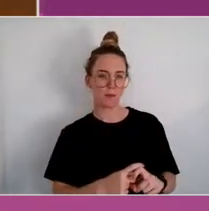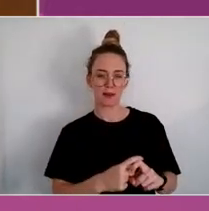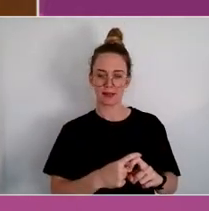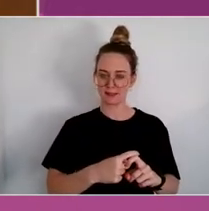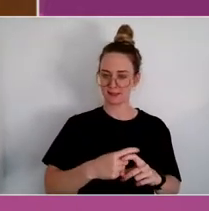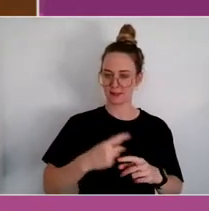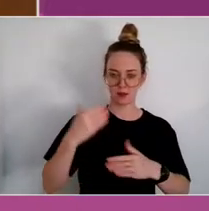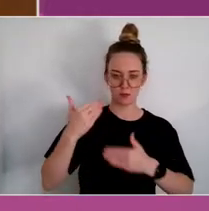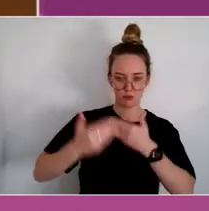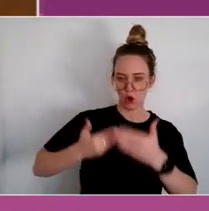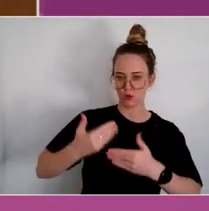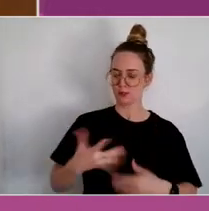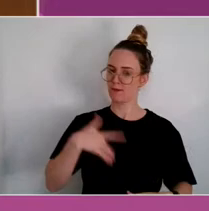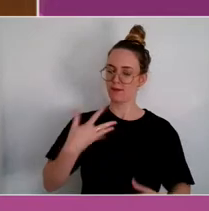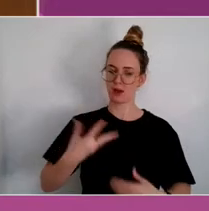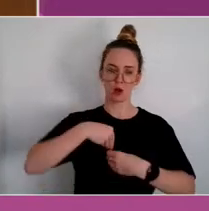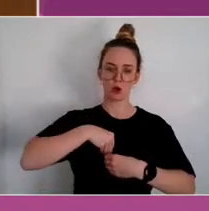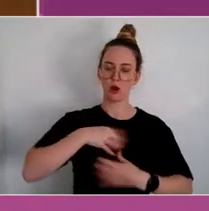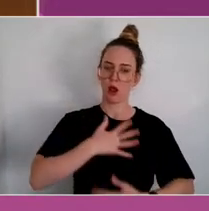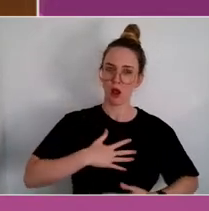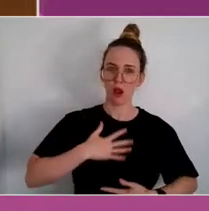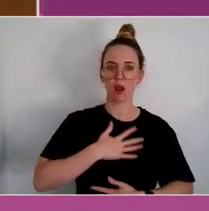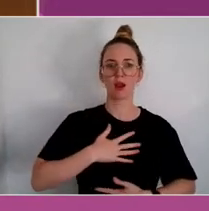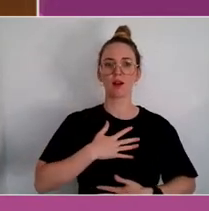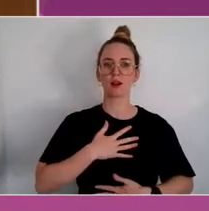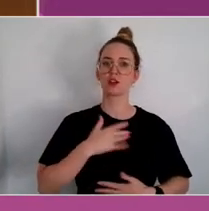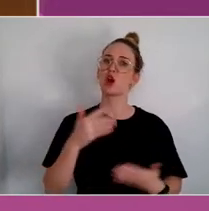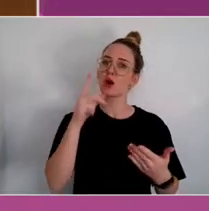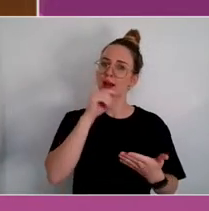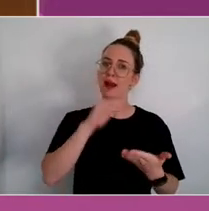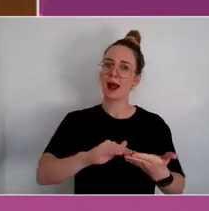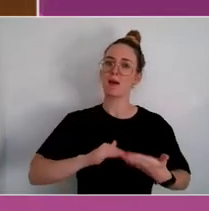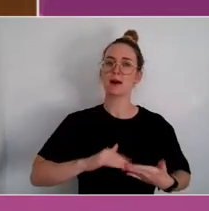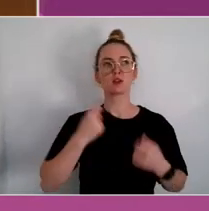So it's a way of understanding distress and trauma.